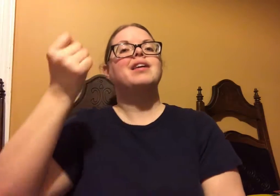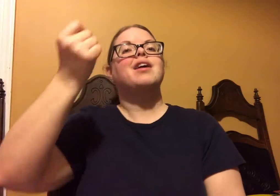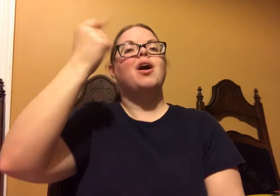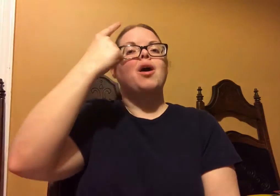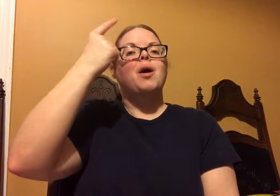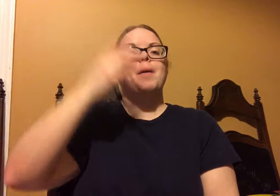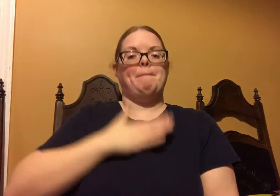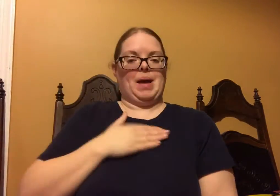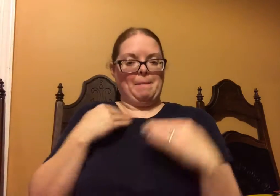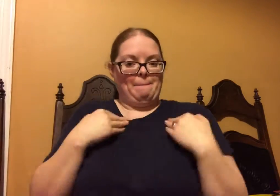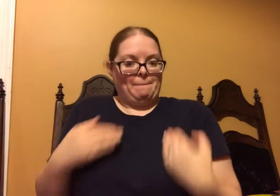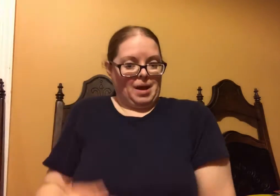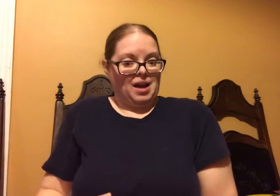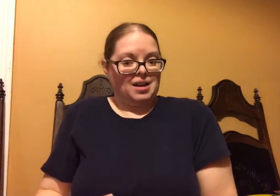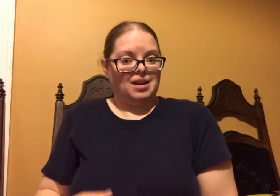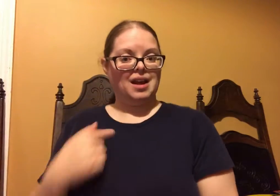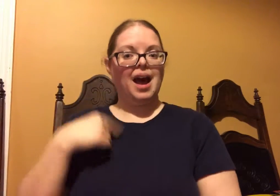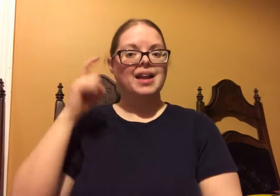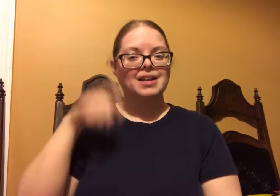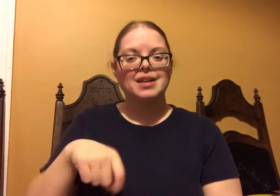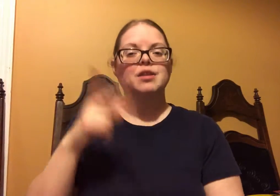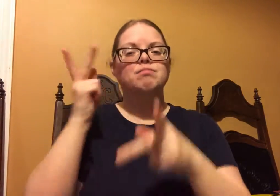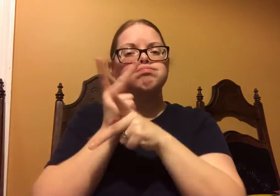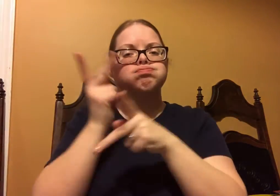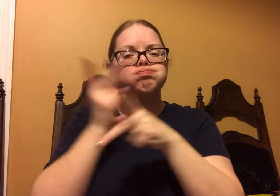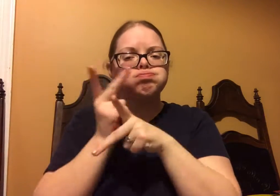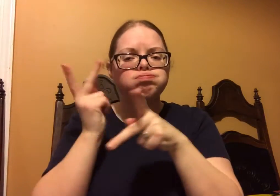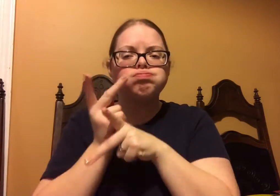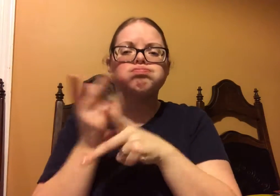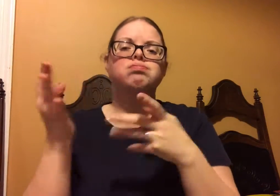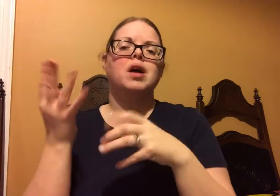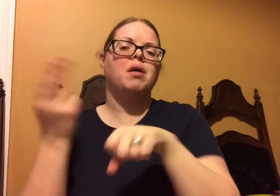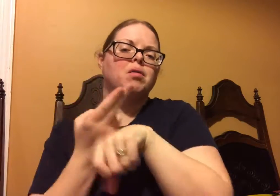me that I really needed to research and to understand my body.